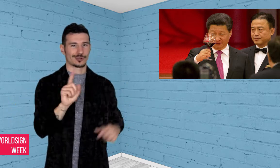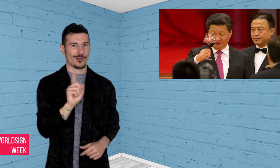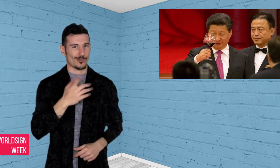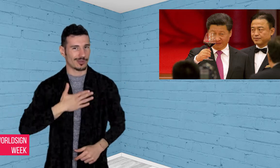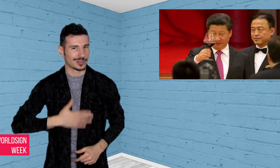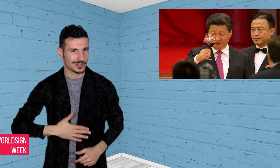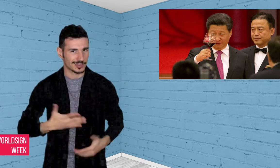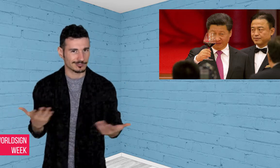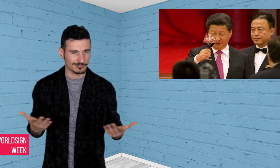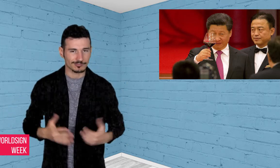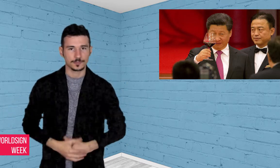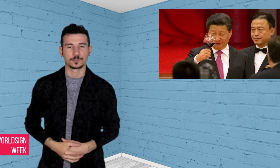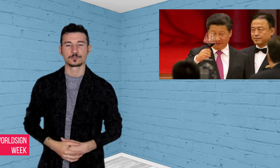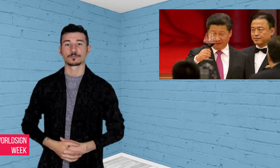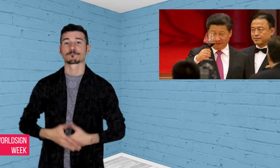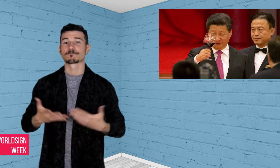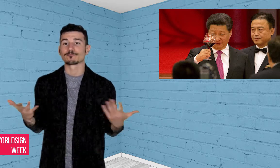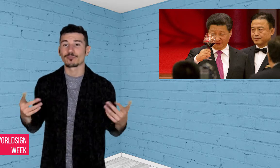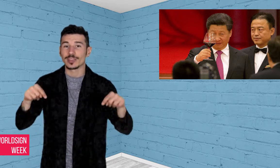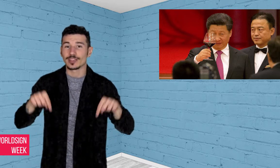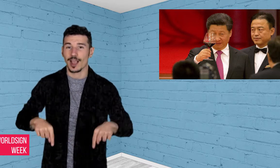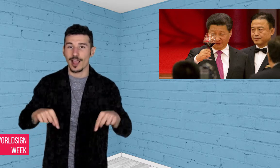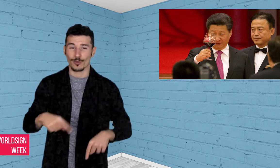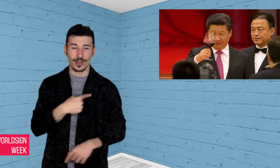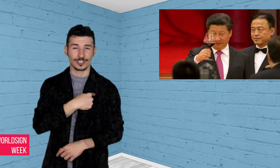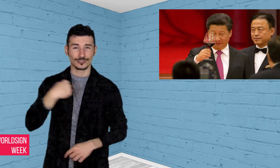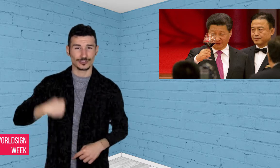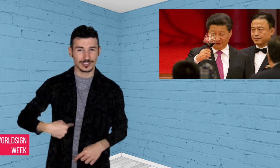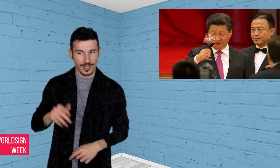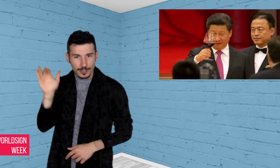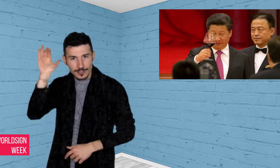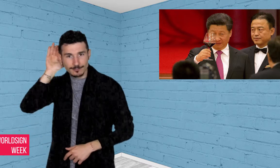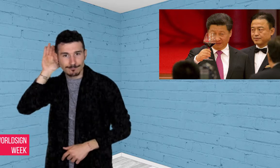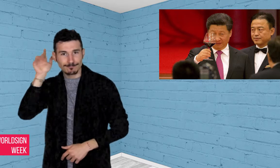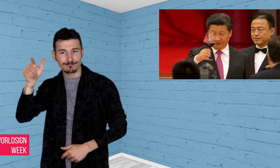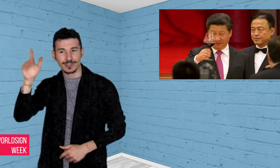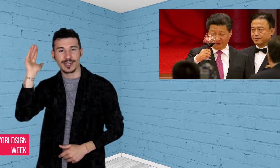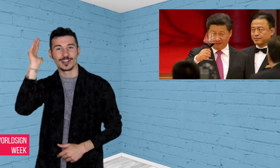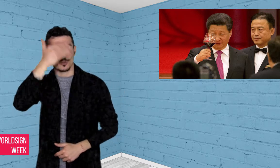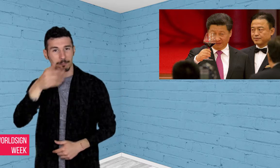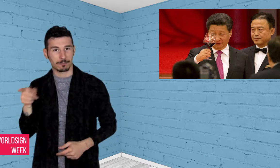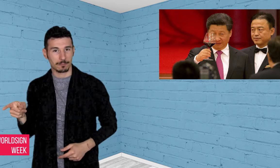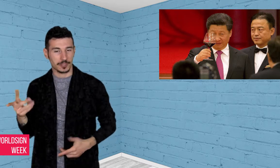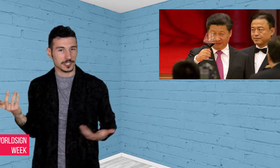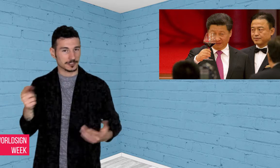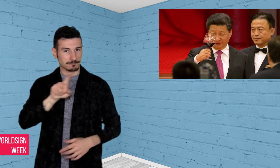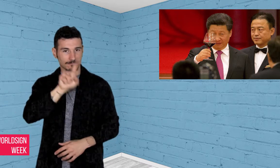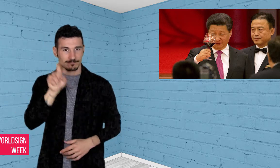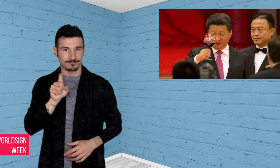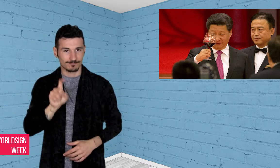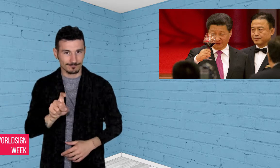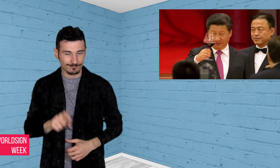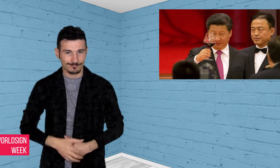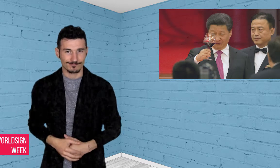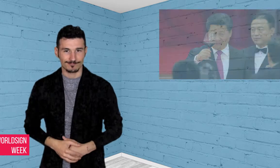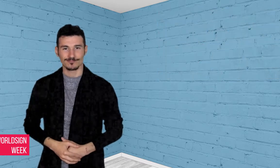starting new wars. Will China listen to Trump?